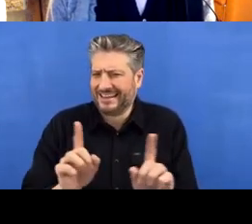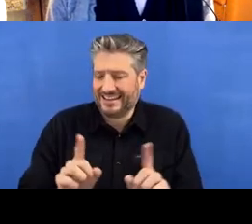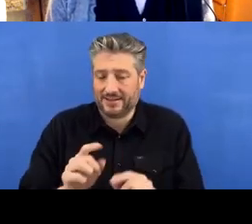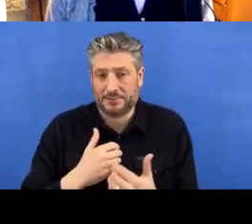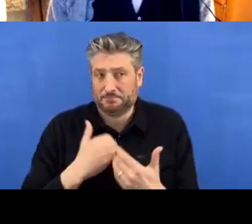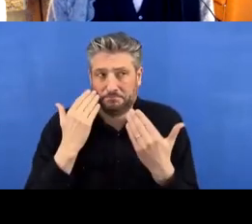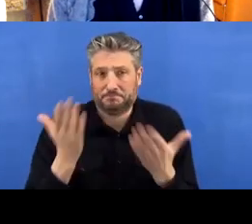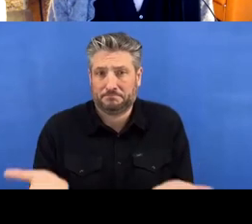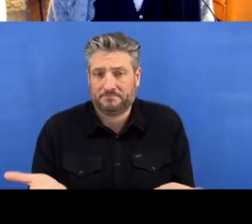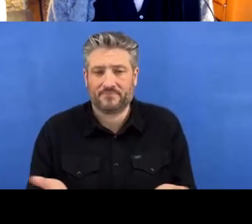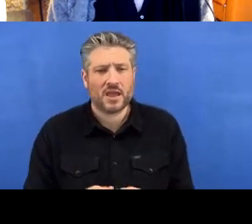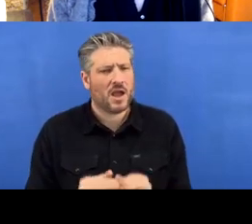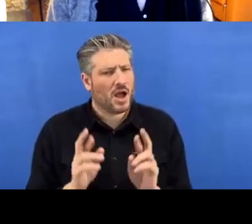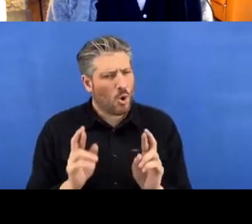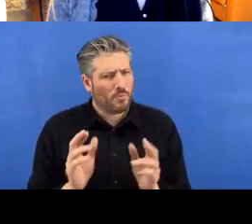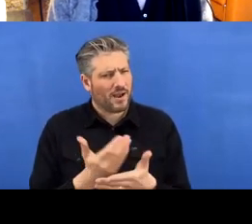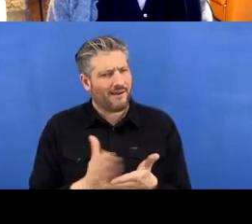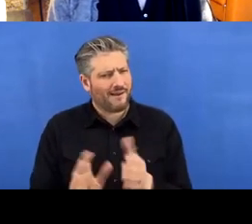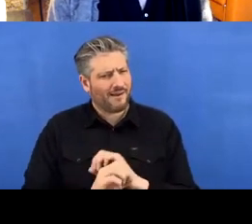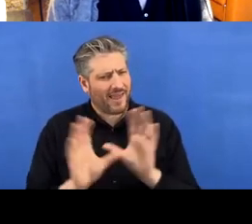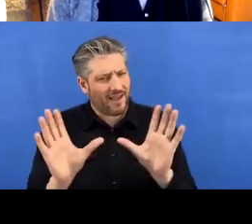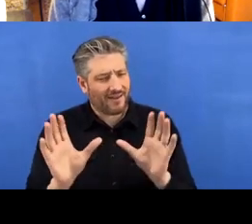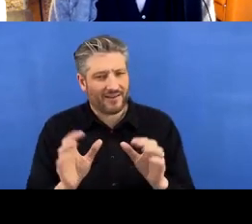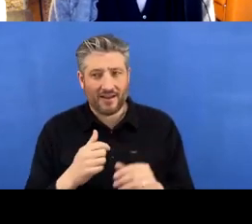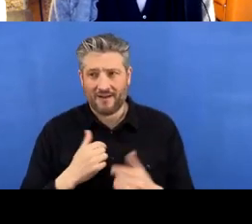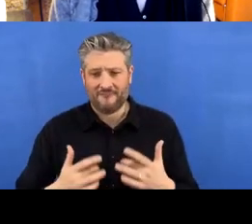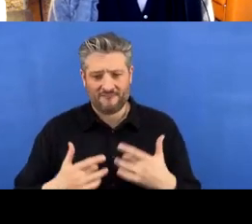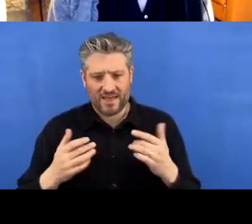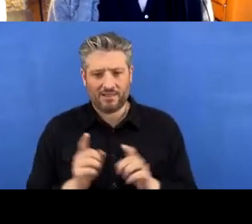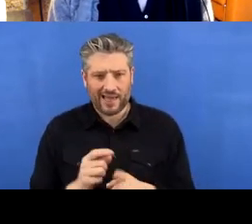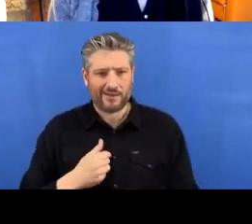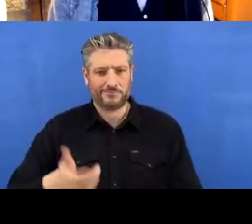I’ve talked for a very long time without too many people saying stuff.